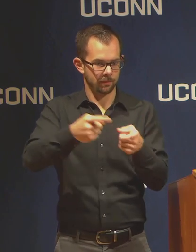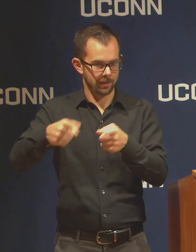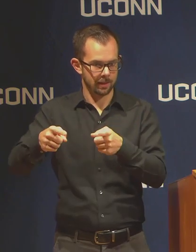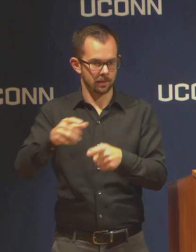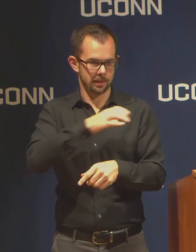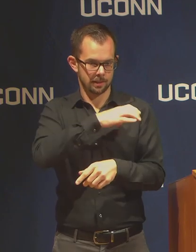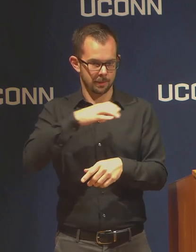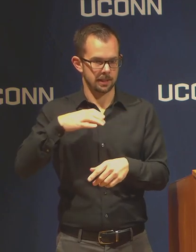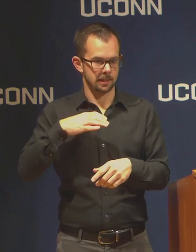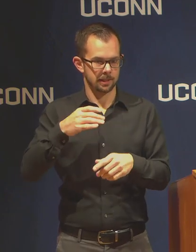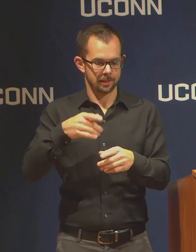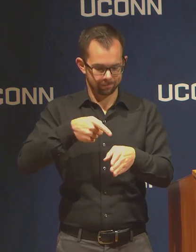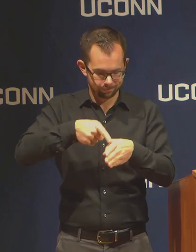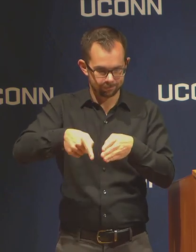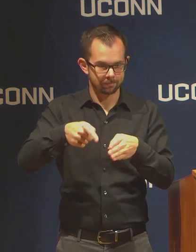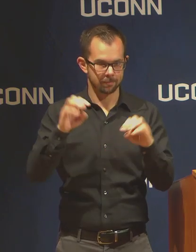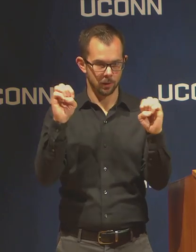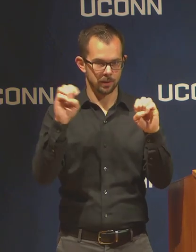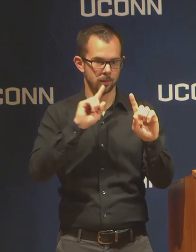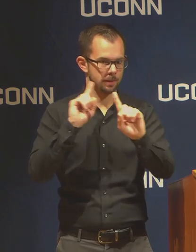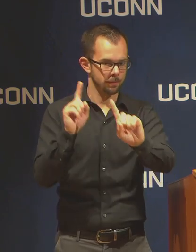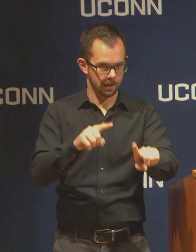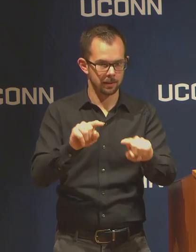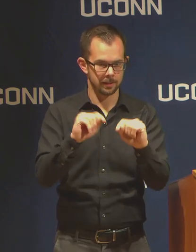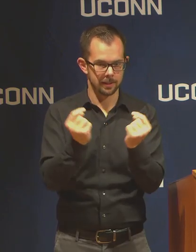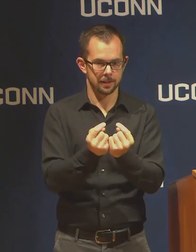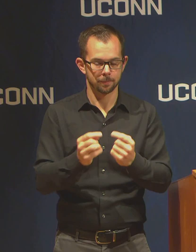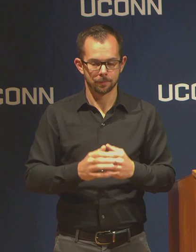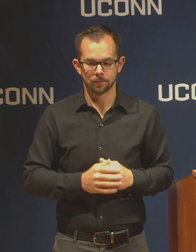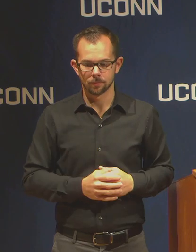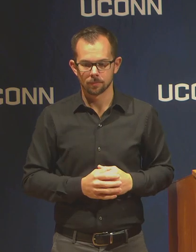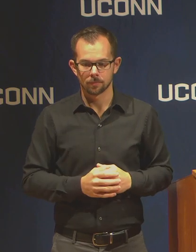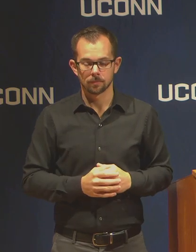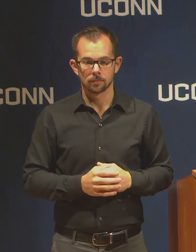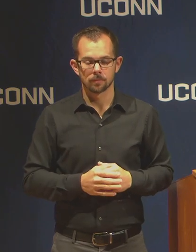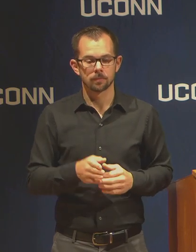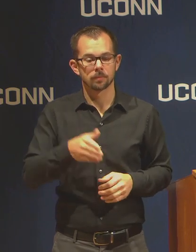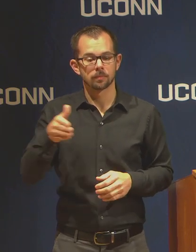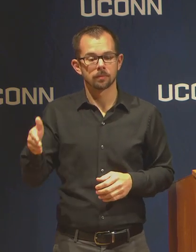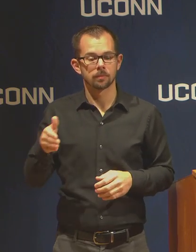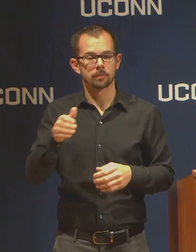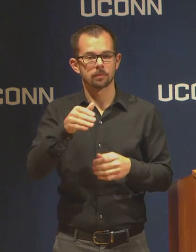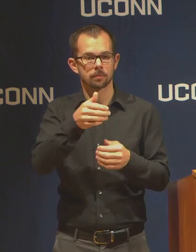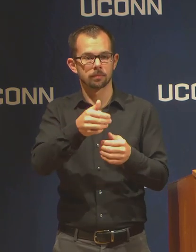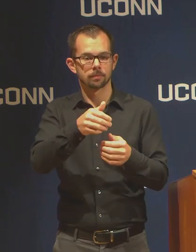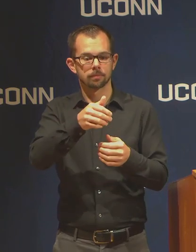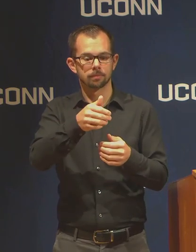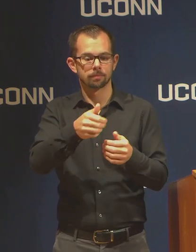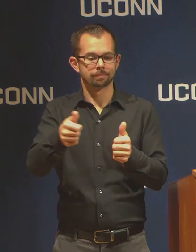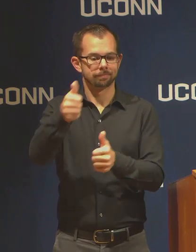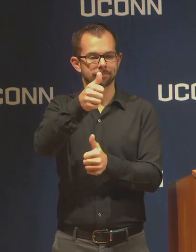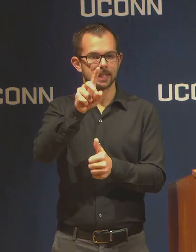of the Emergency Response Team, Dean of Students Ellie Dougherty,